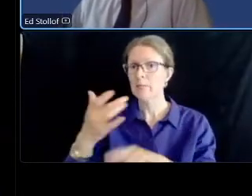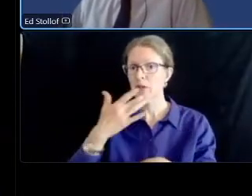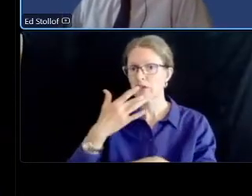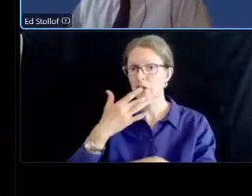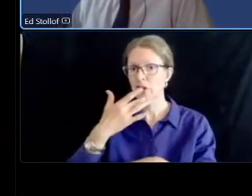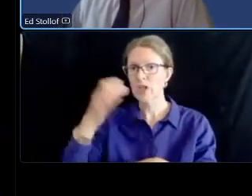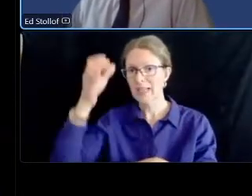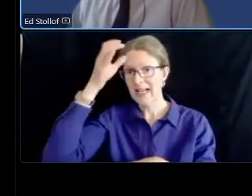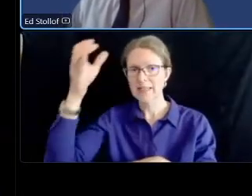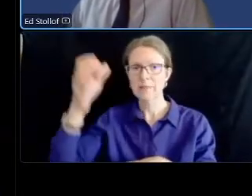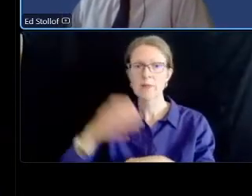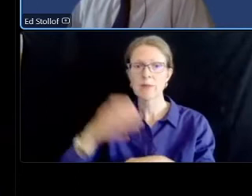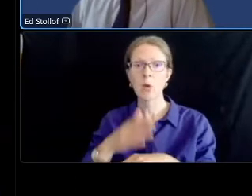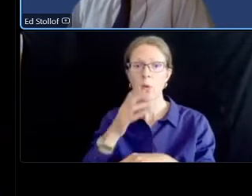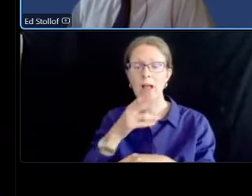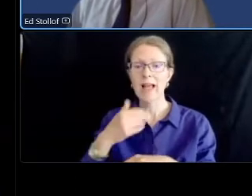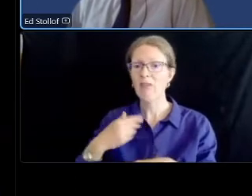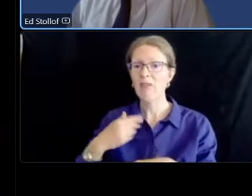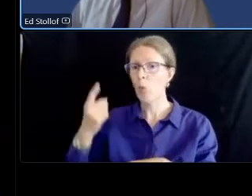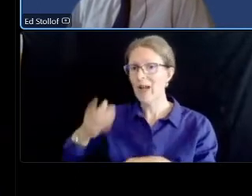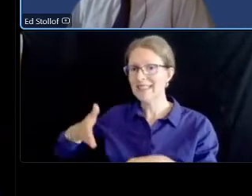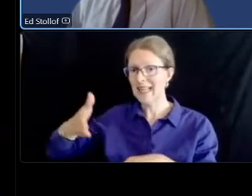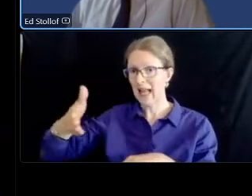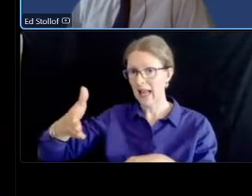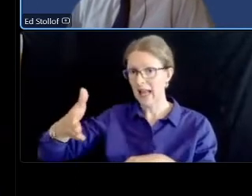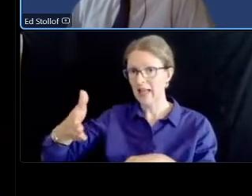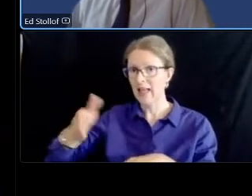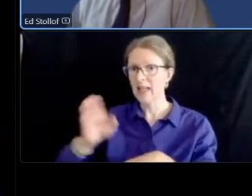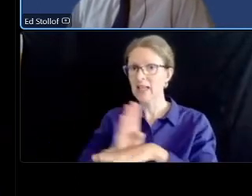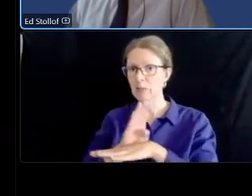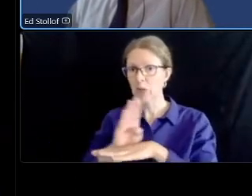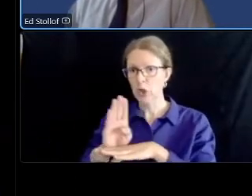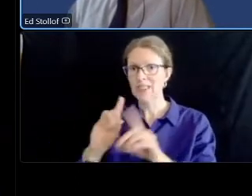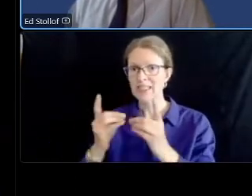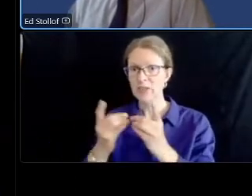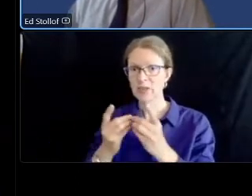and limited parking in other areas of the corridor we hope to establish many